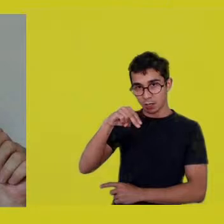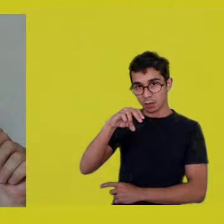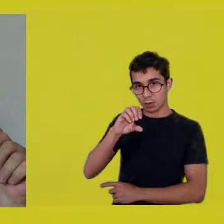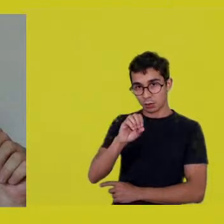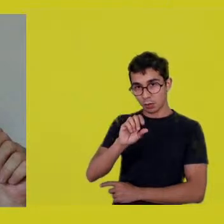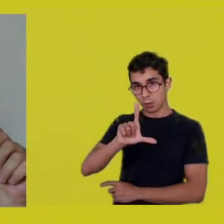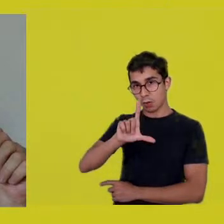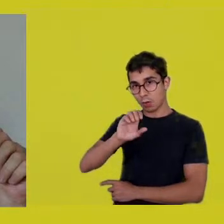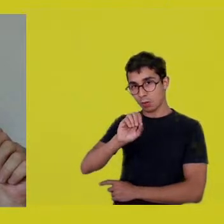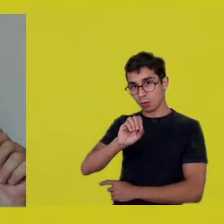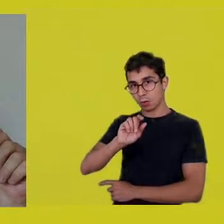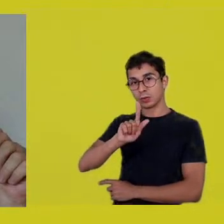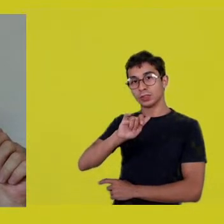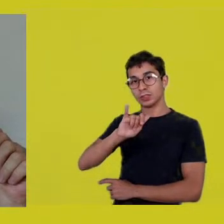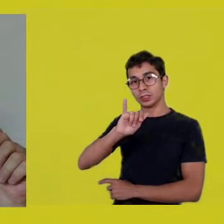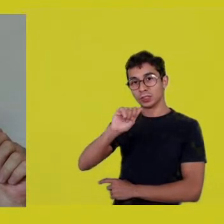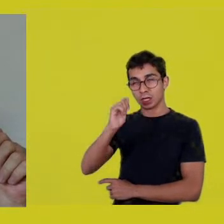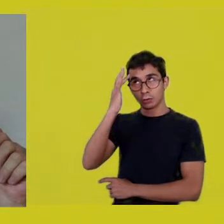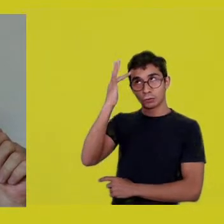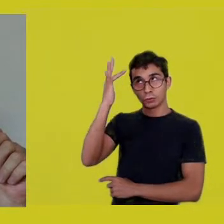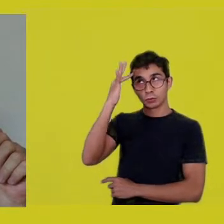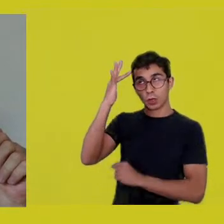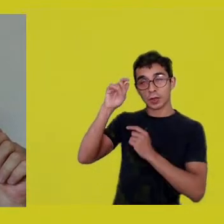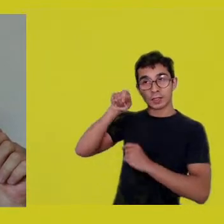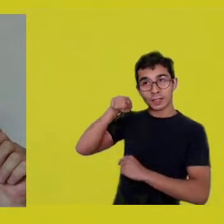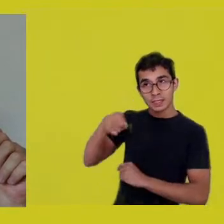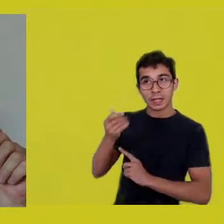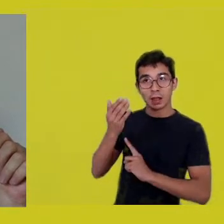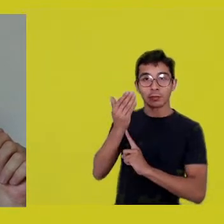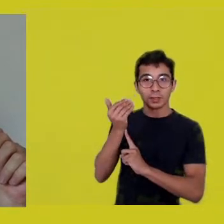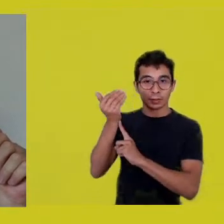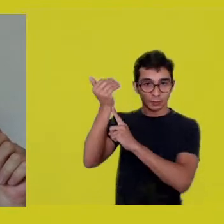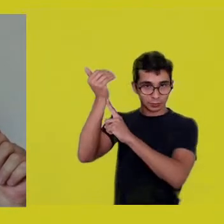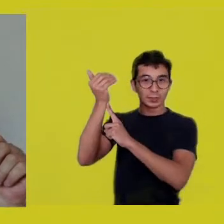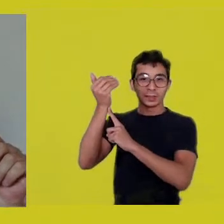to mention such a sensible field